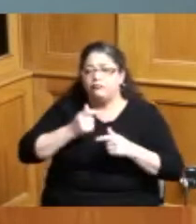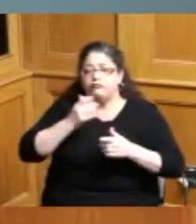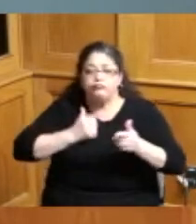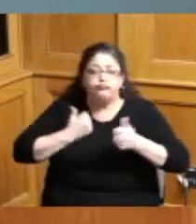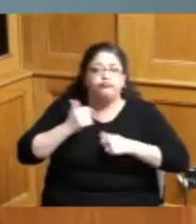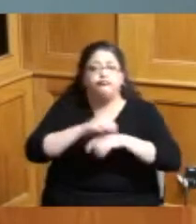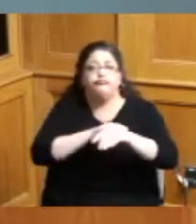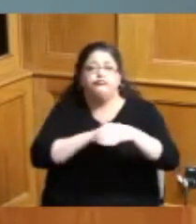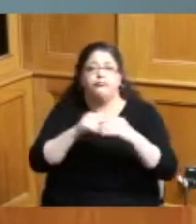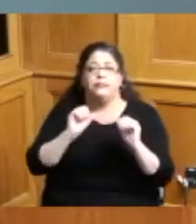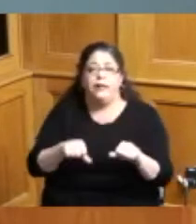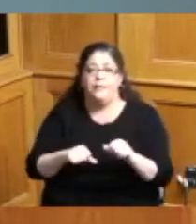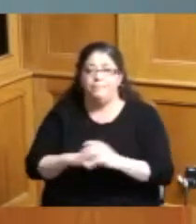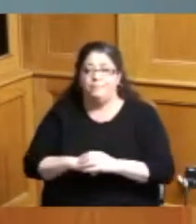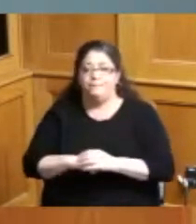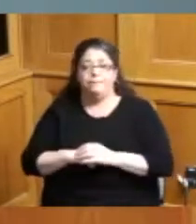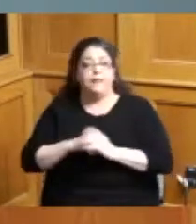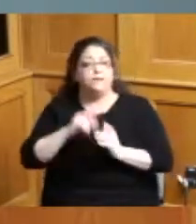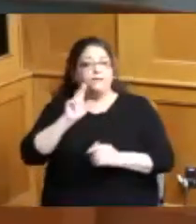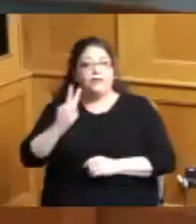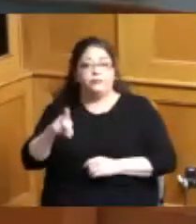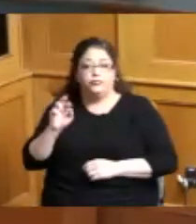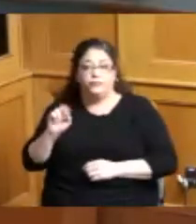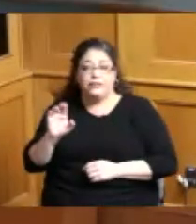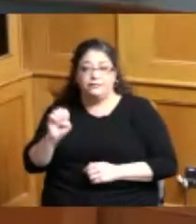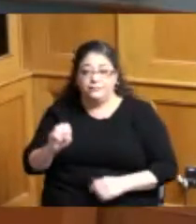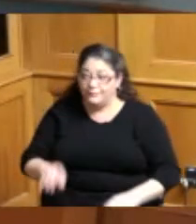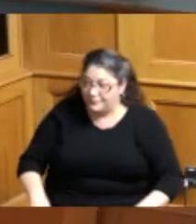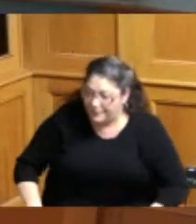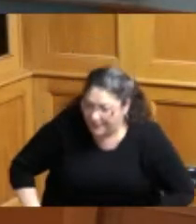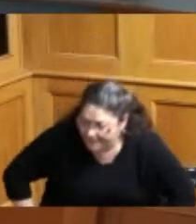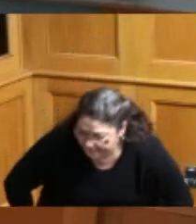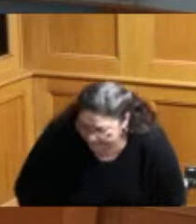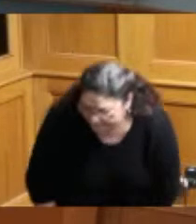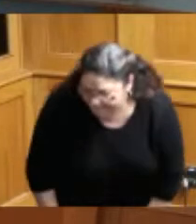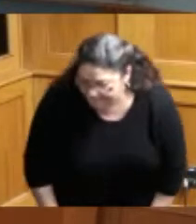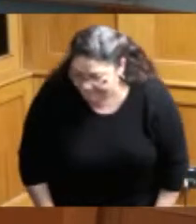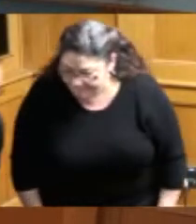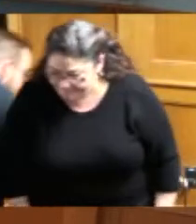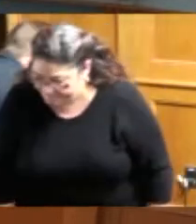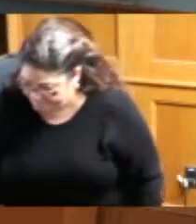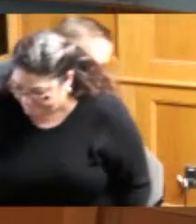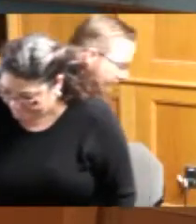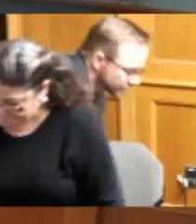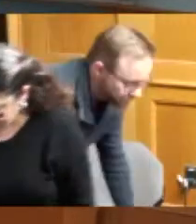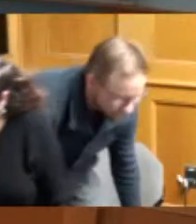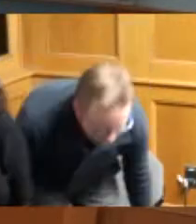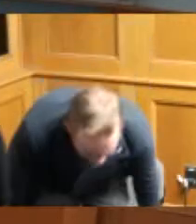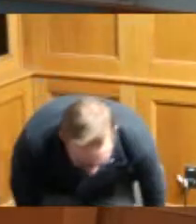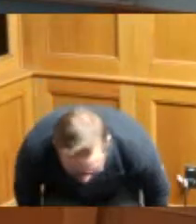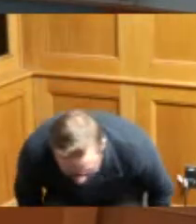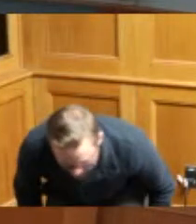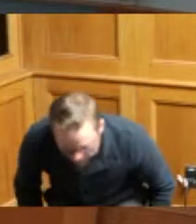now pass it over to Vice President Reece thank you many of the some of the things that you mentioned